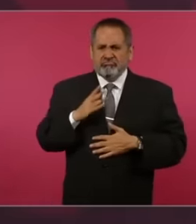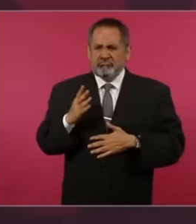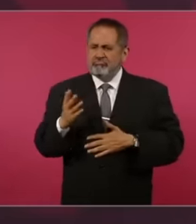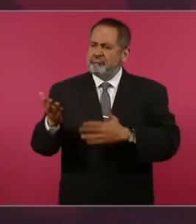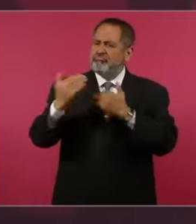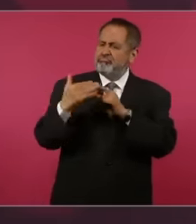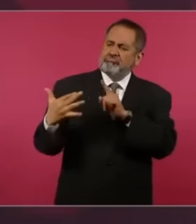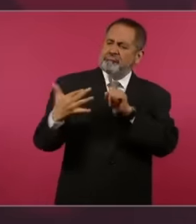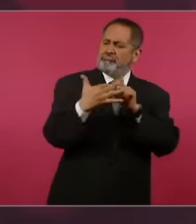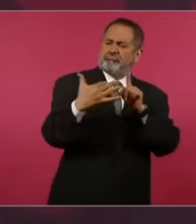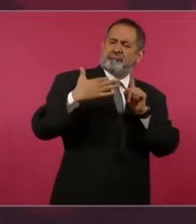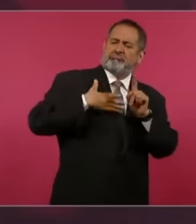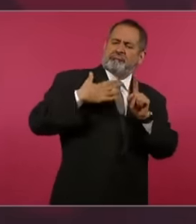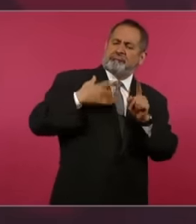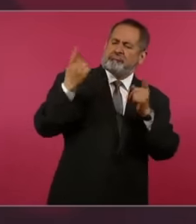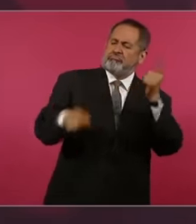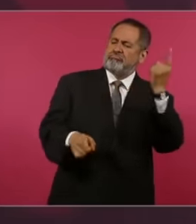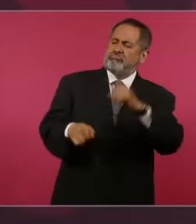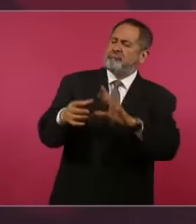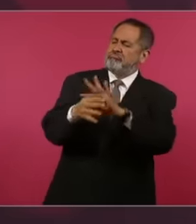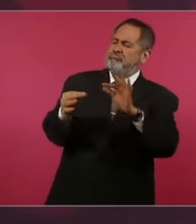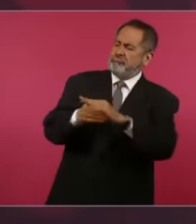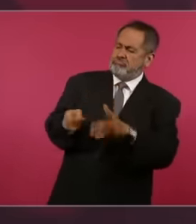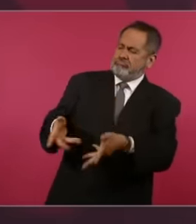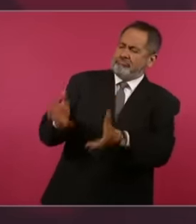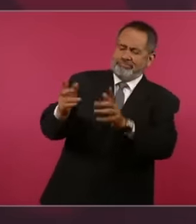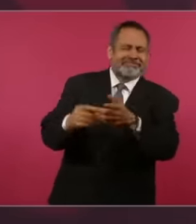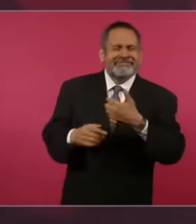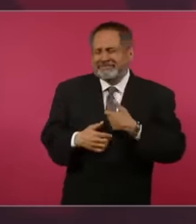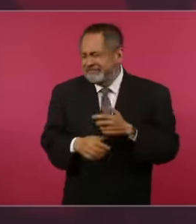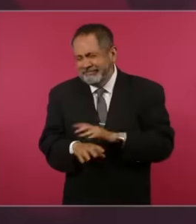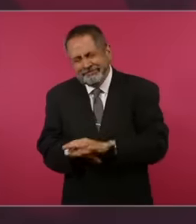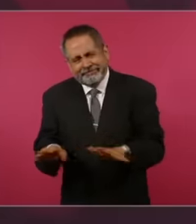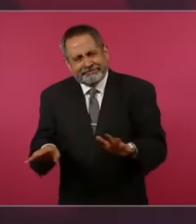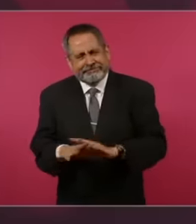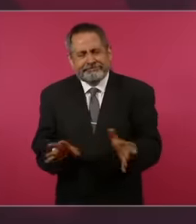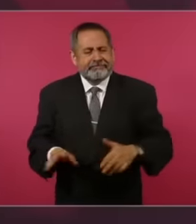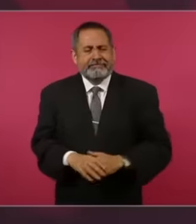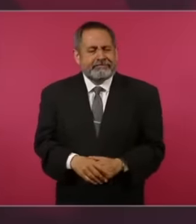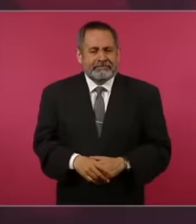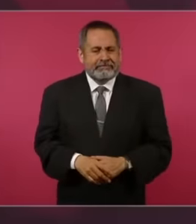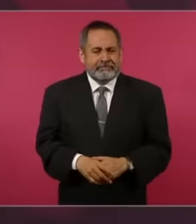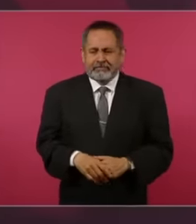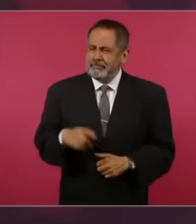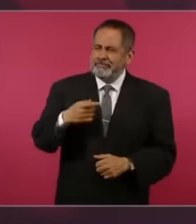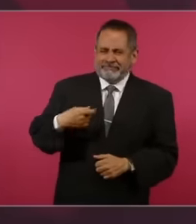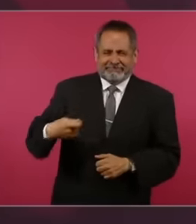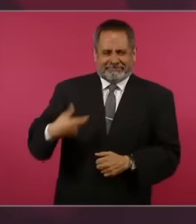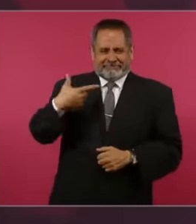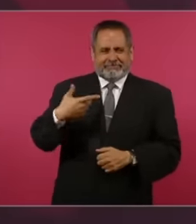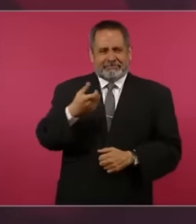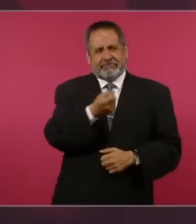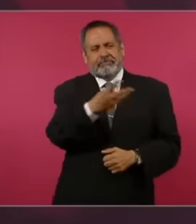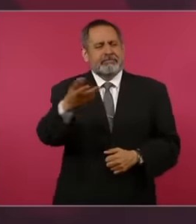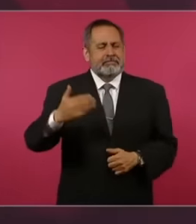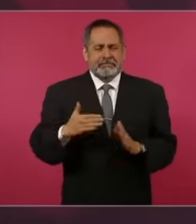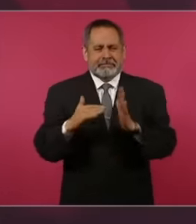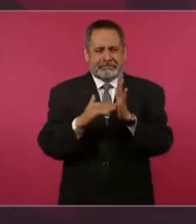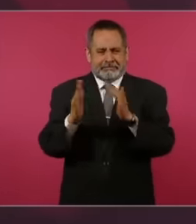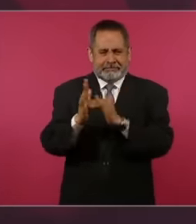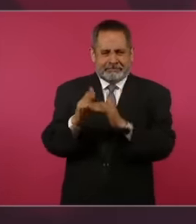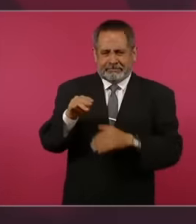moral Messiah as he called